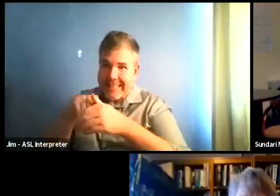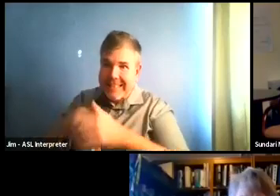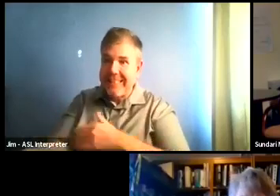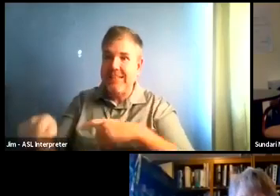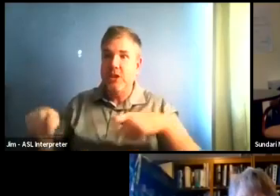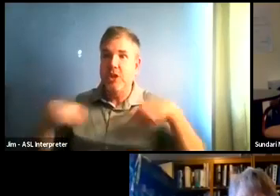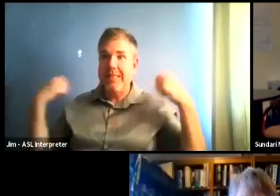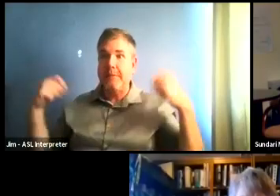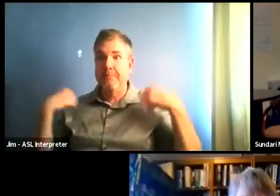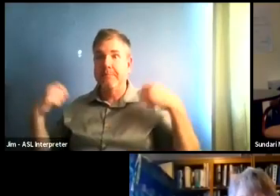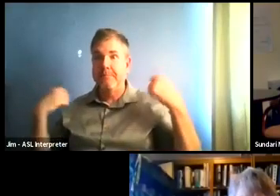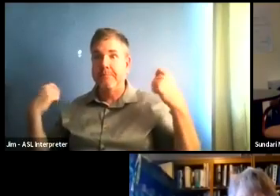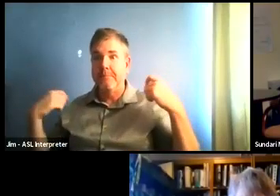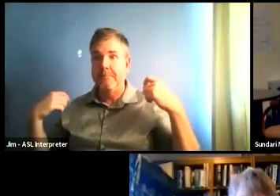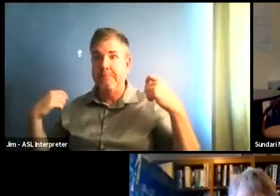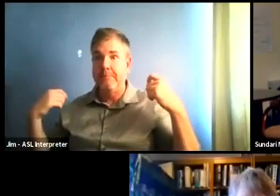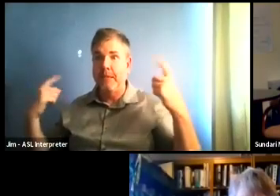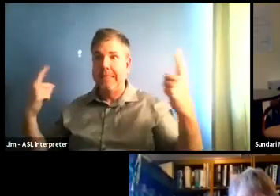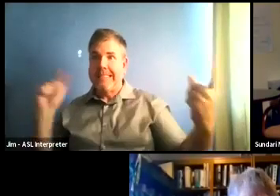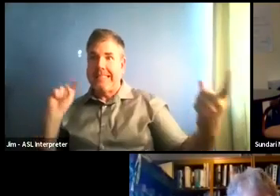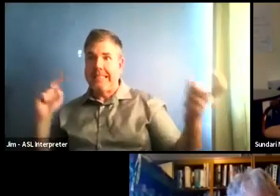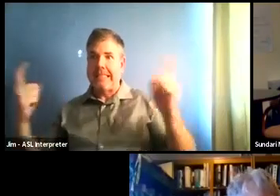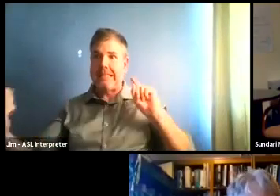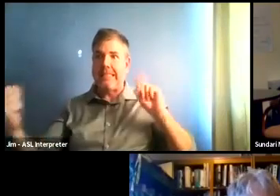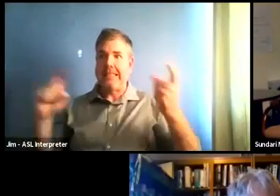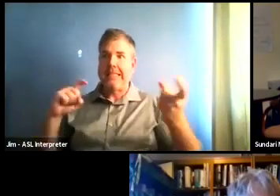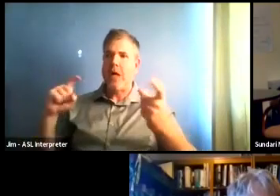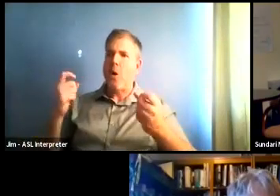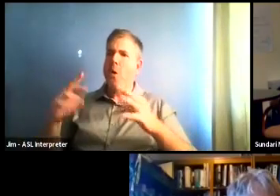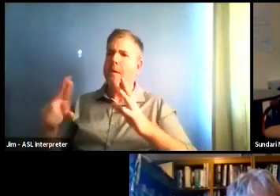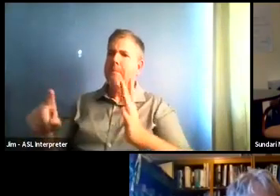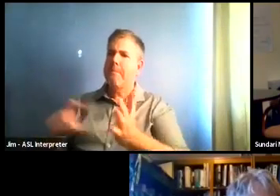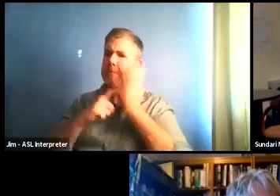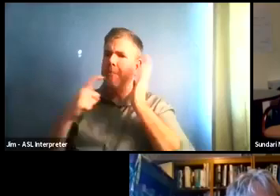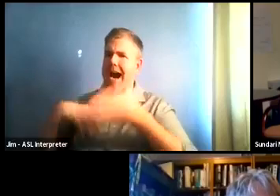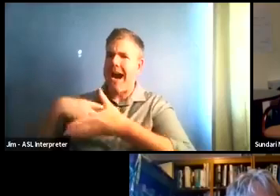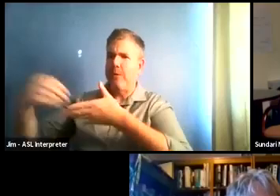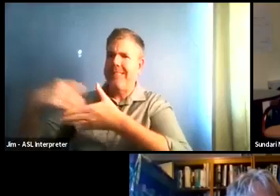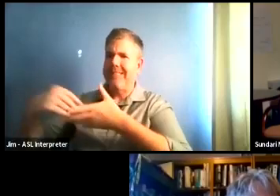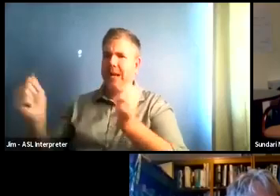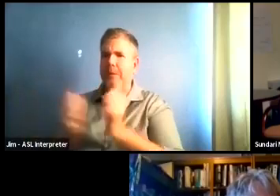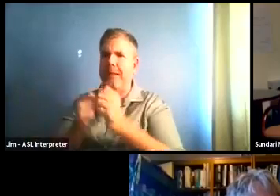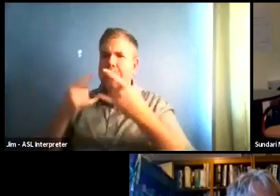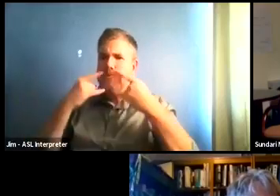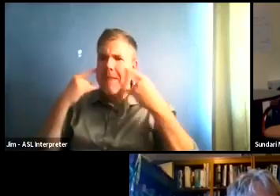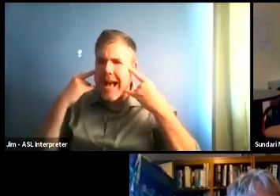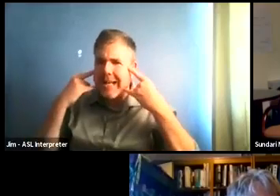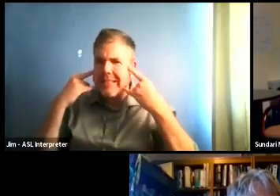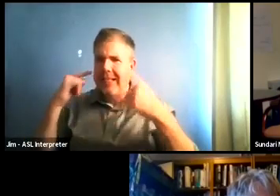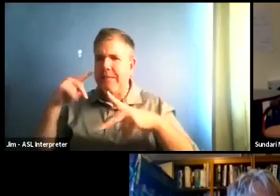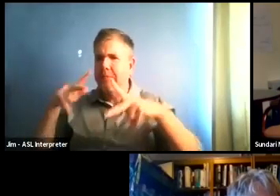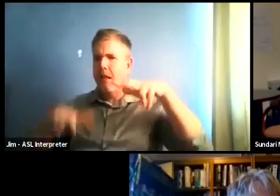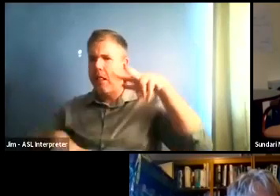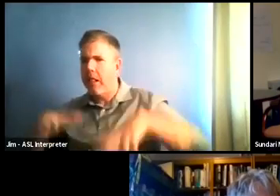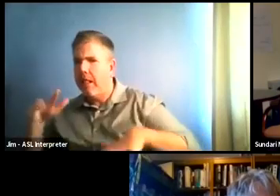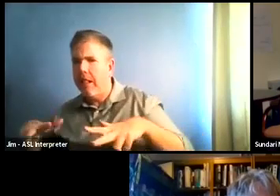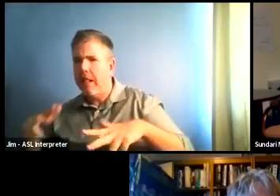wearing masks all the time. Like what people are trying to figure out what to do and what what are the answers for these kids that are working out?